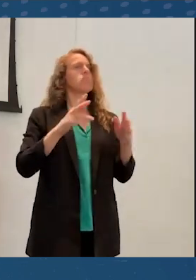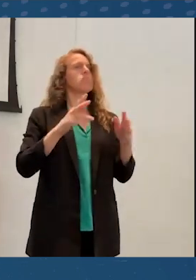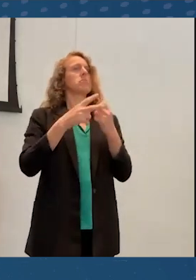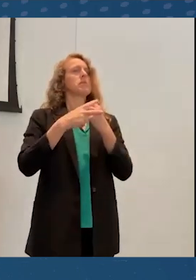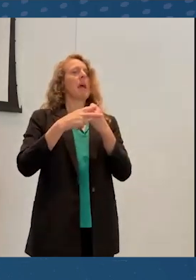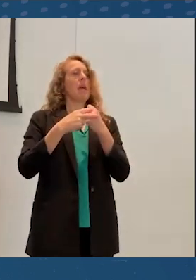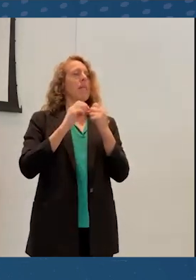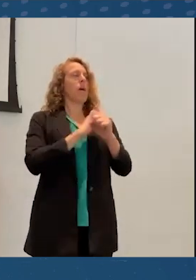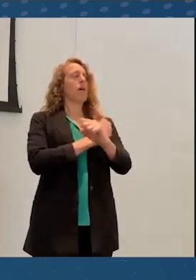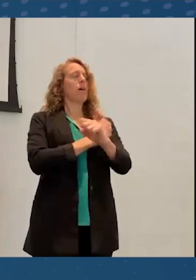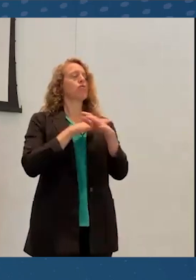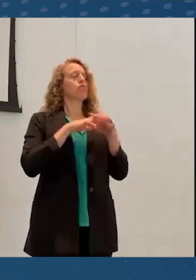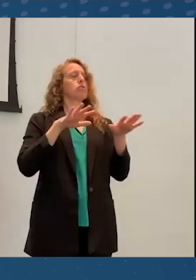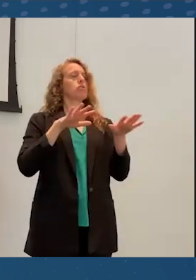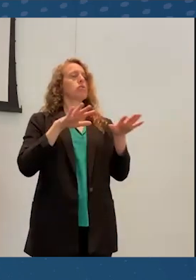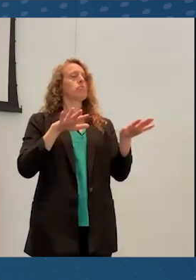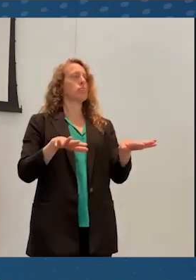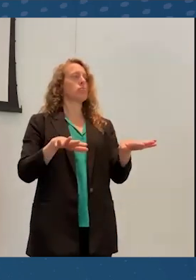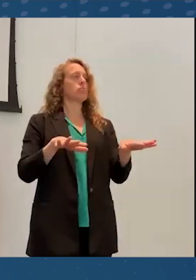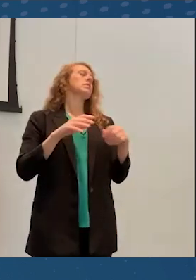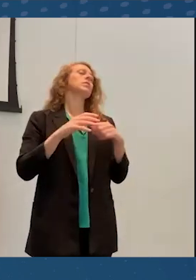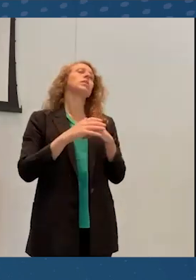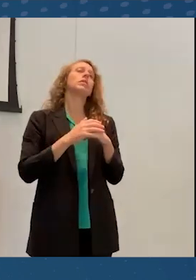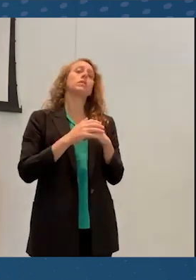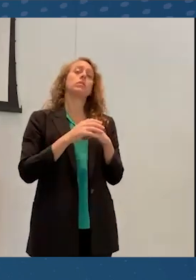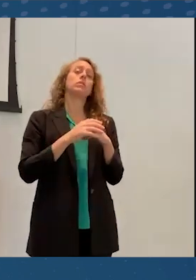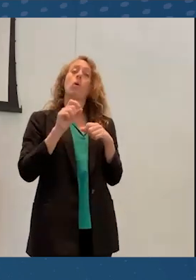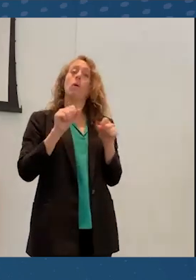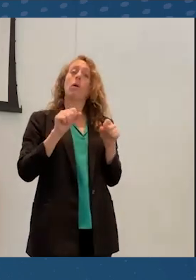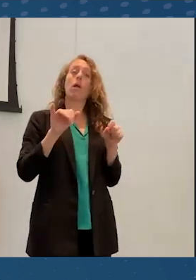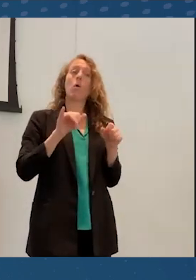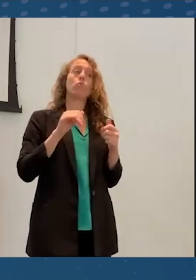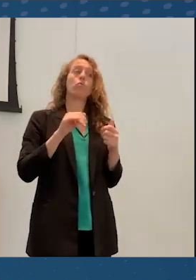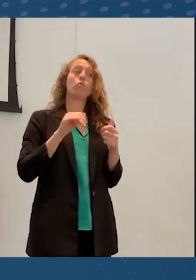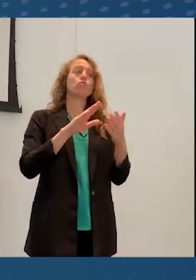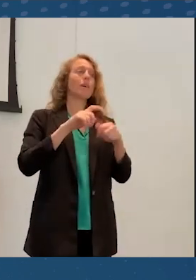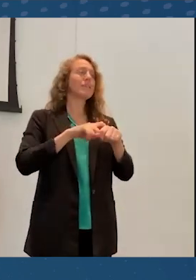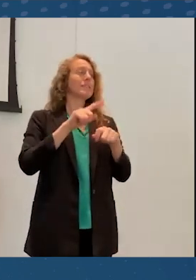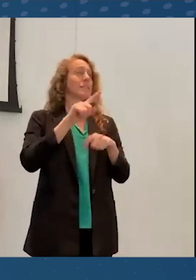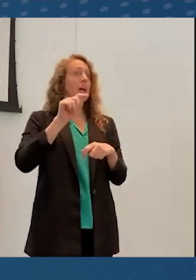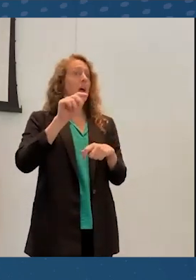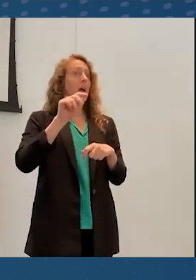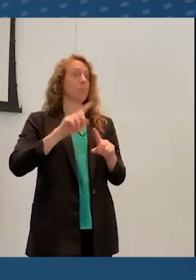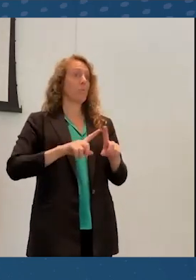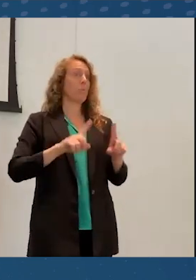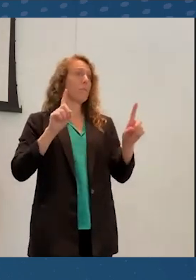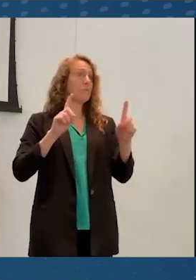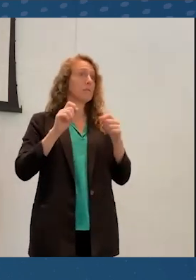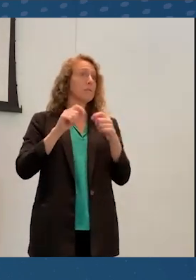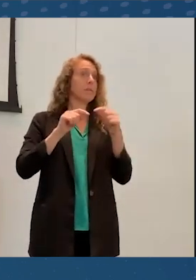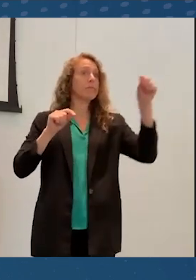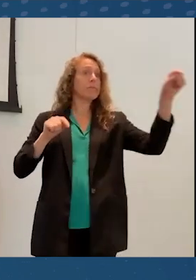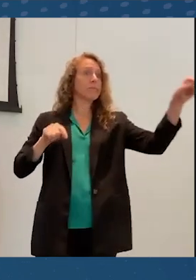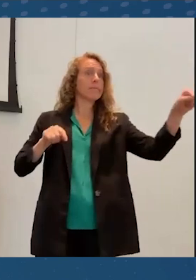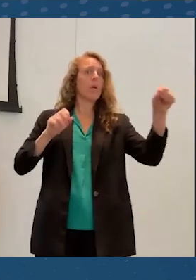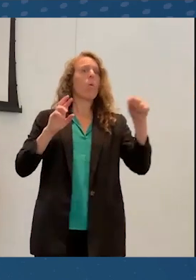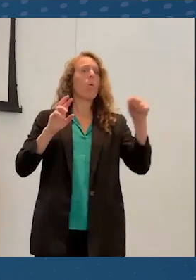So this can also help address time zone differences and people who have obligations in their physical space